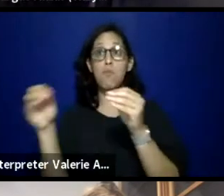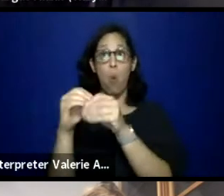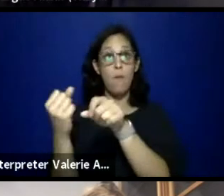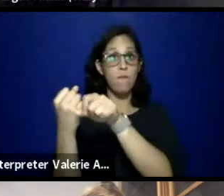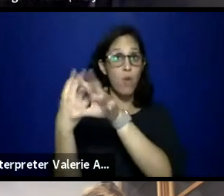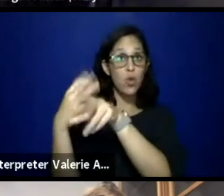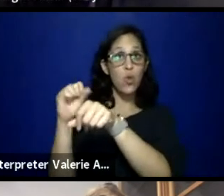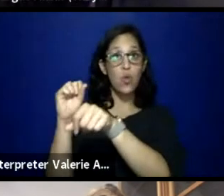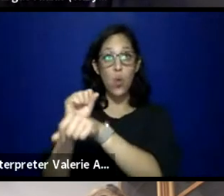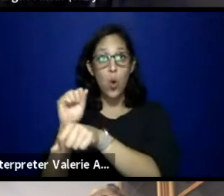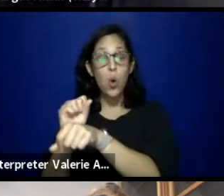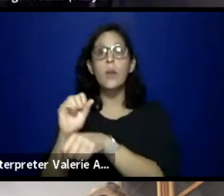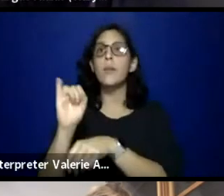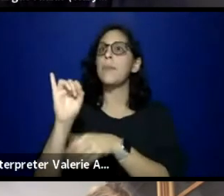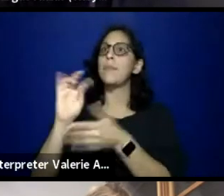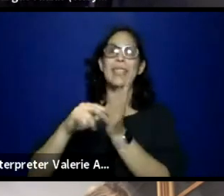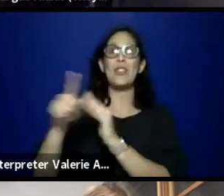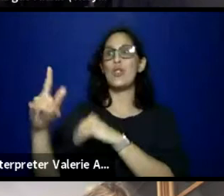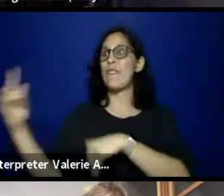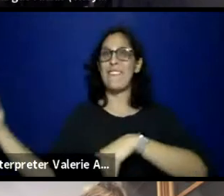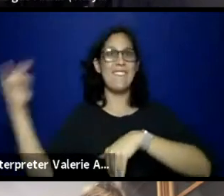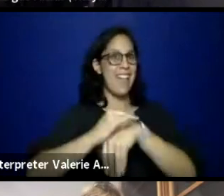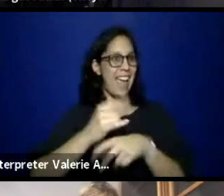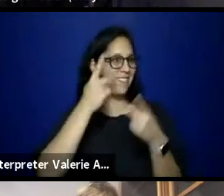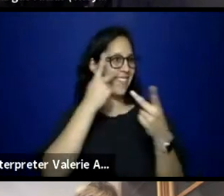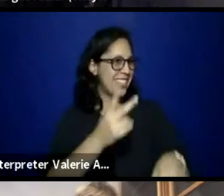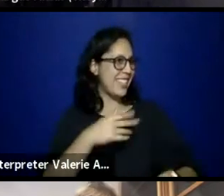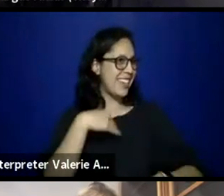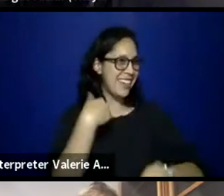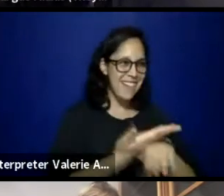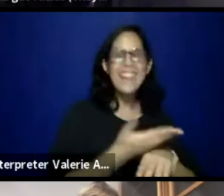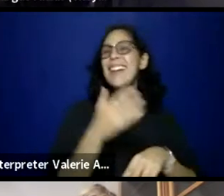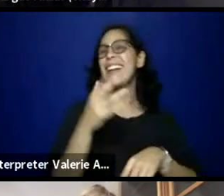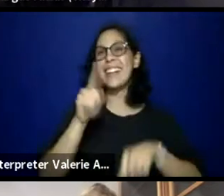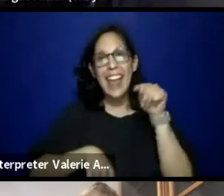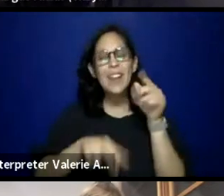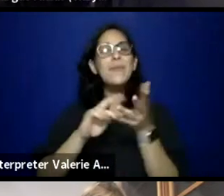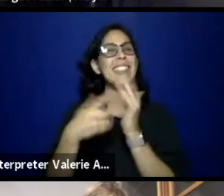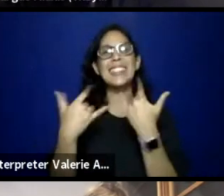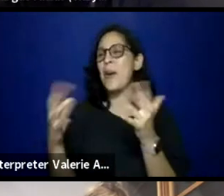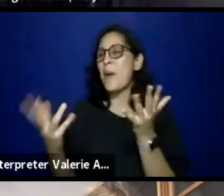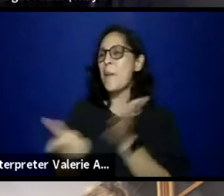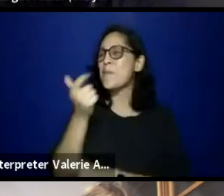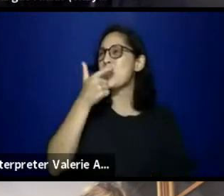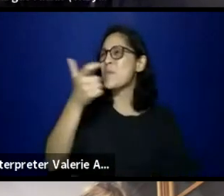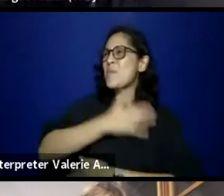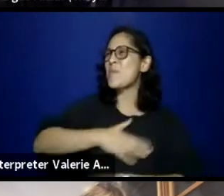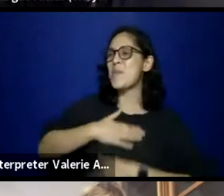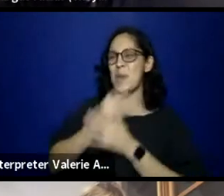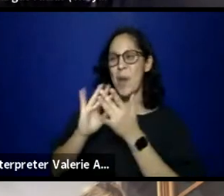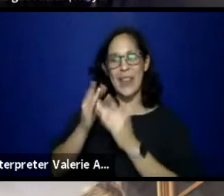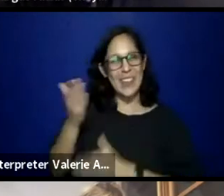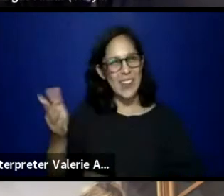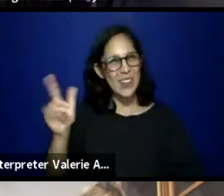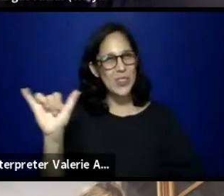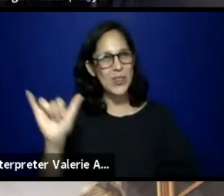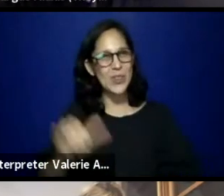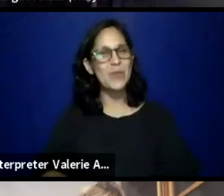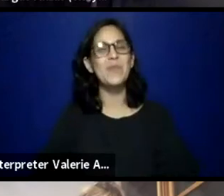So even if you can't fly to Guam, you can definitely still catch some of our projects online. Beautiful, beautiful, thank you.